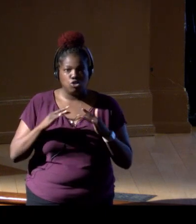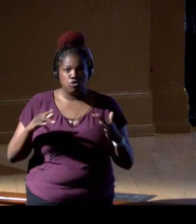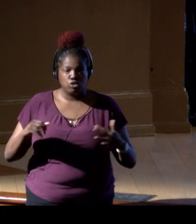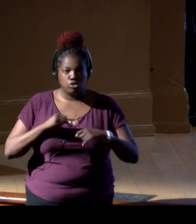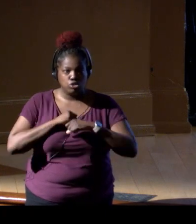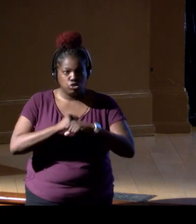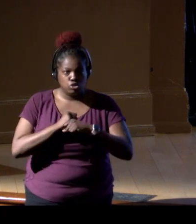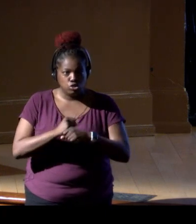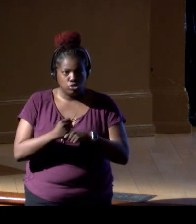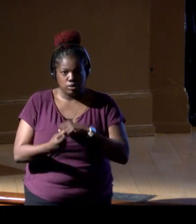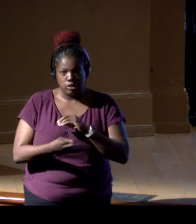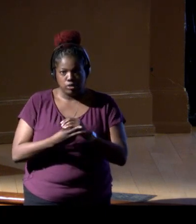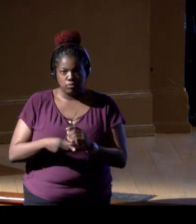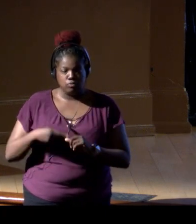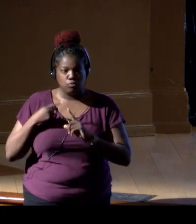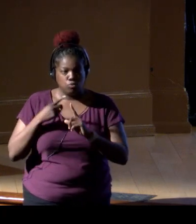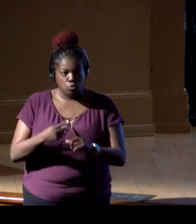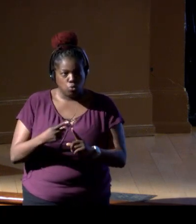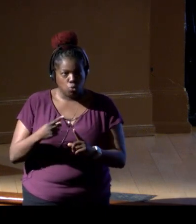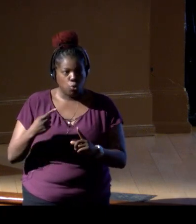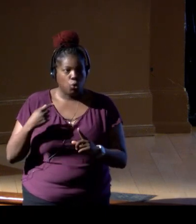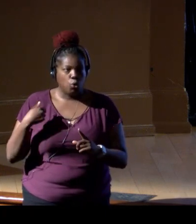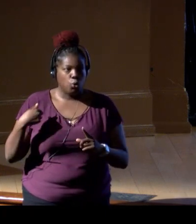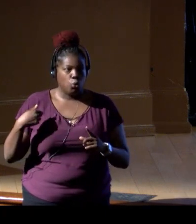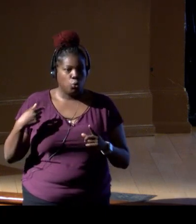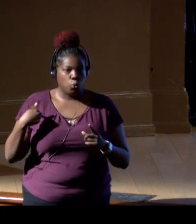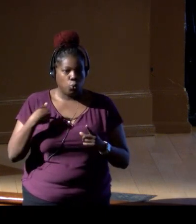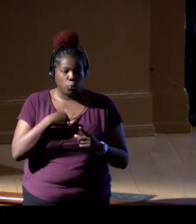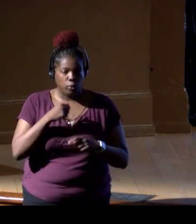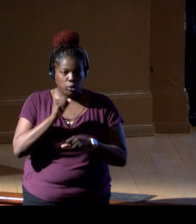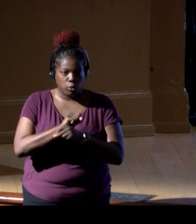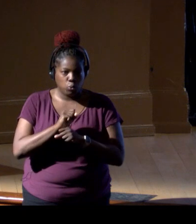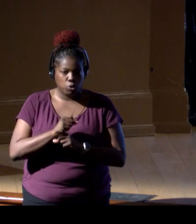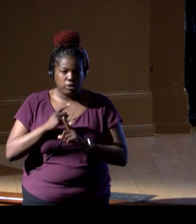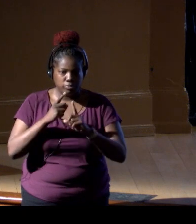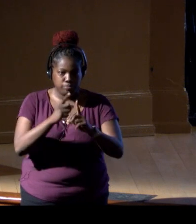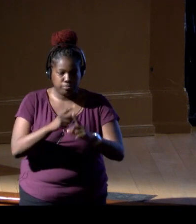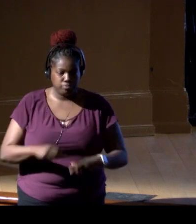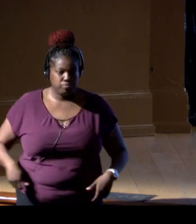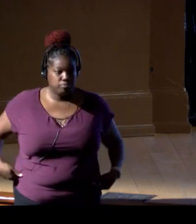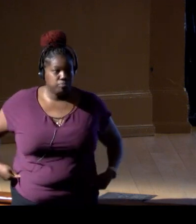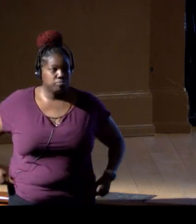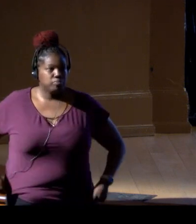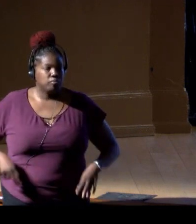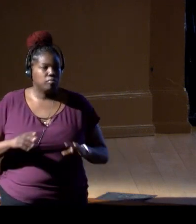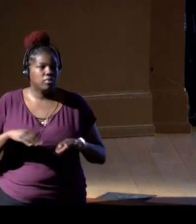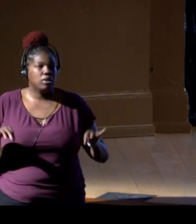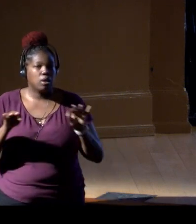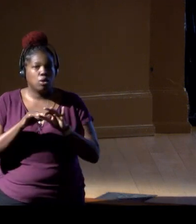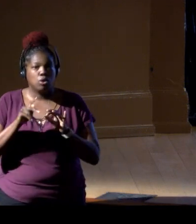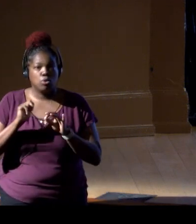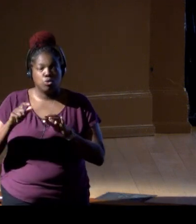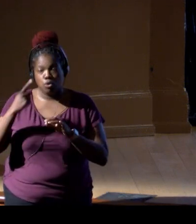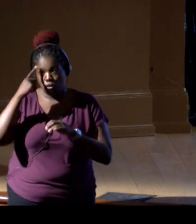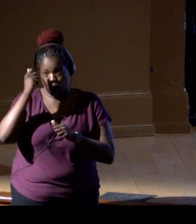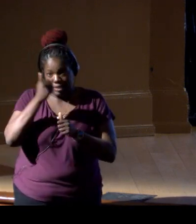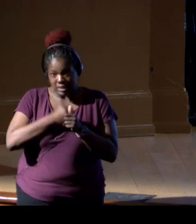and conservation goals that we're all here jointly working towards. As a critical tool to each of these,